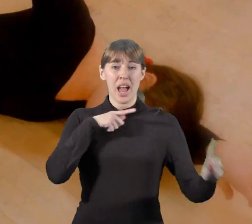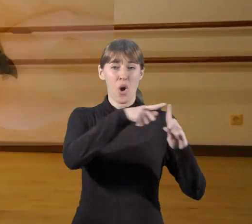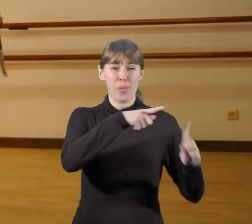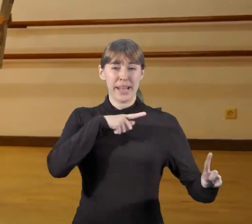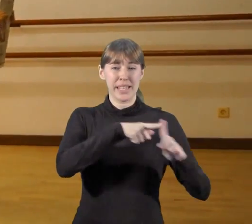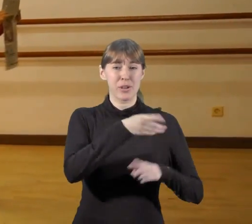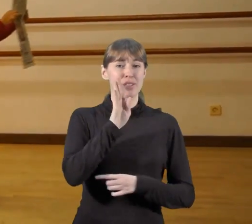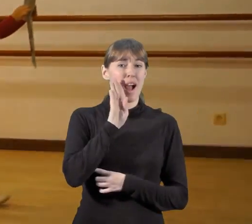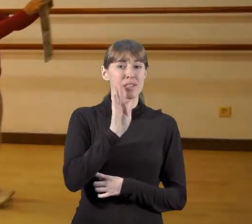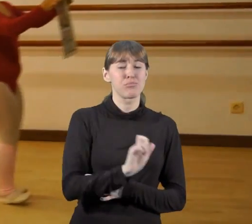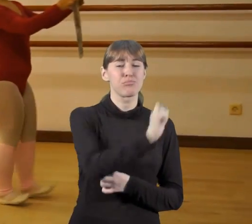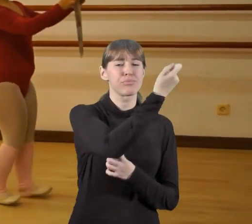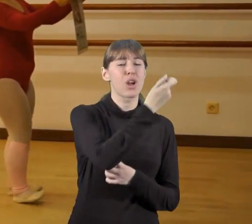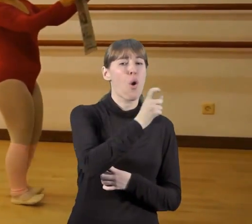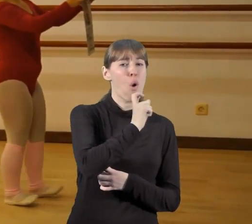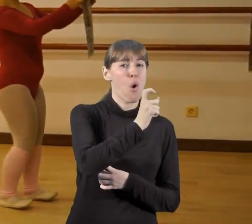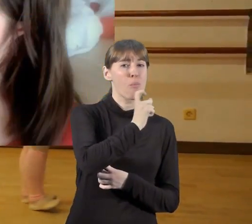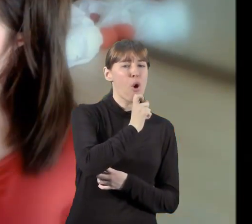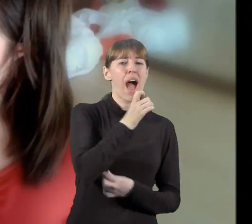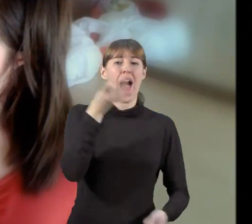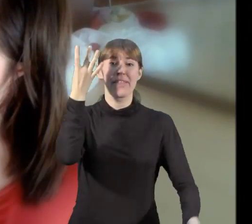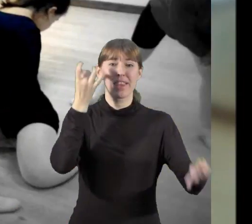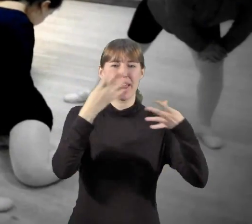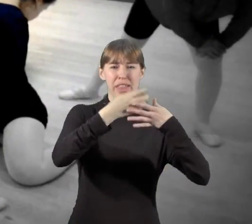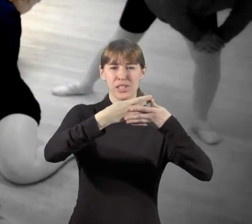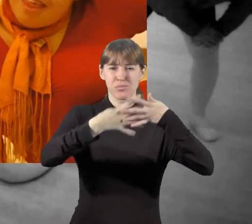In order to attain these goals following activities will be carried out: